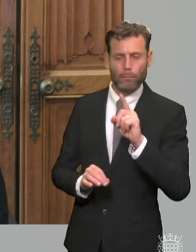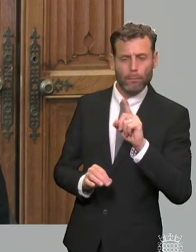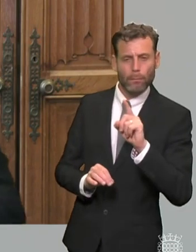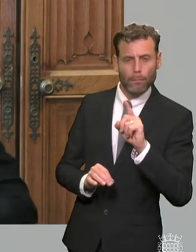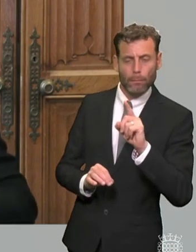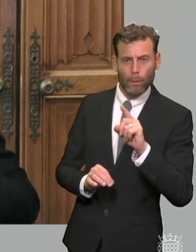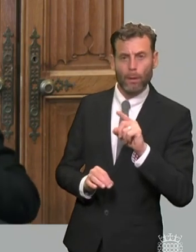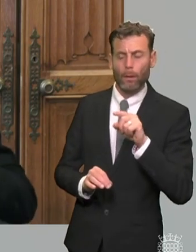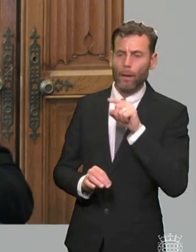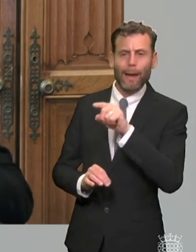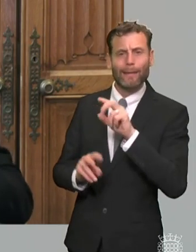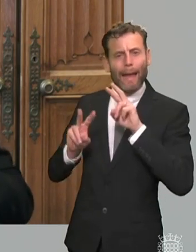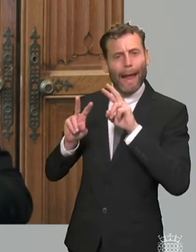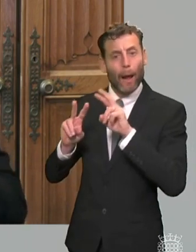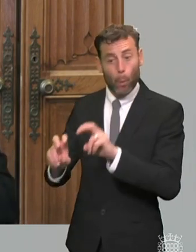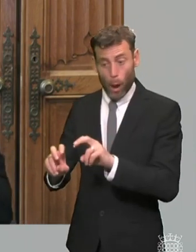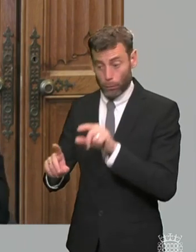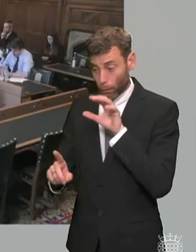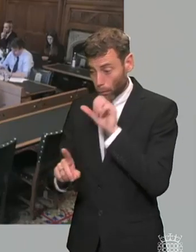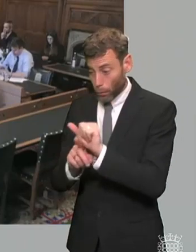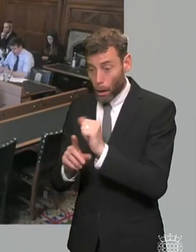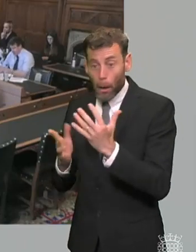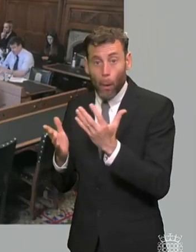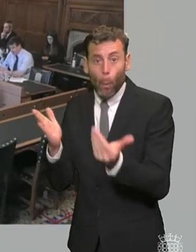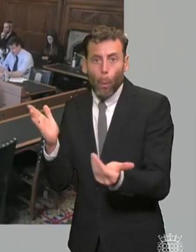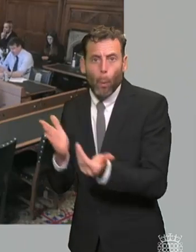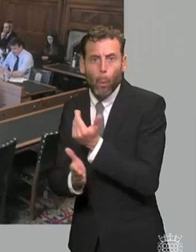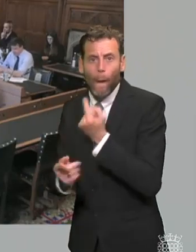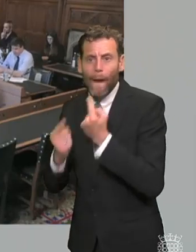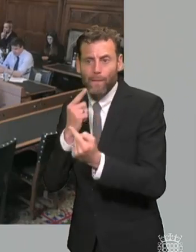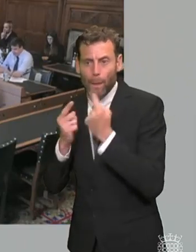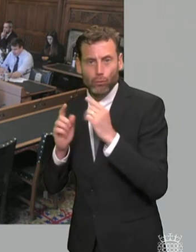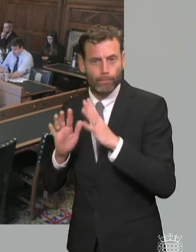has not already been well documented who would like to come in first